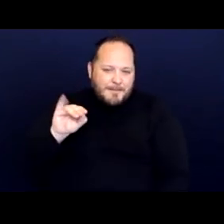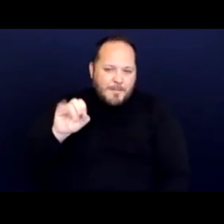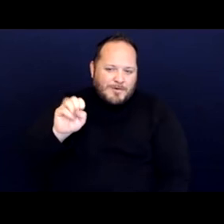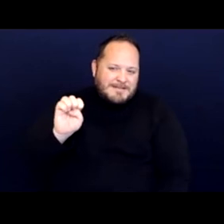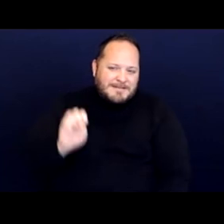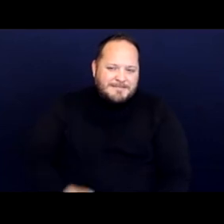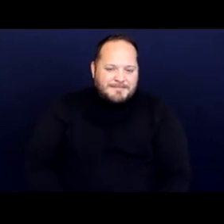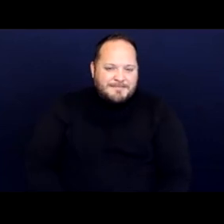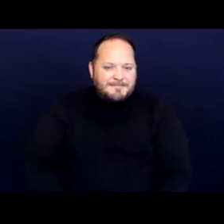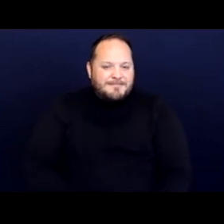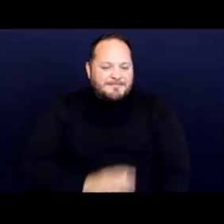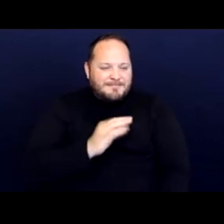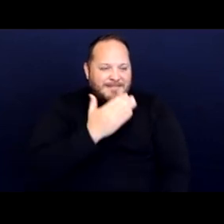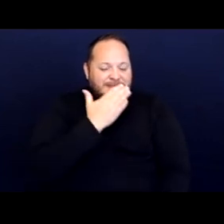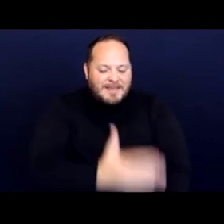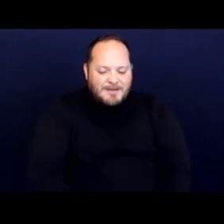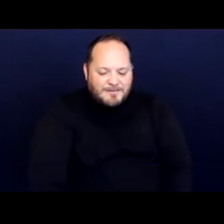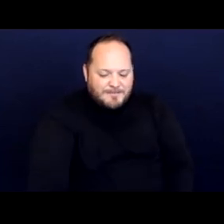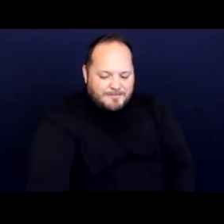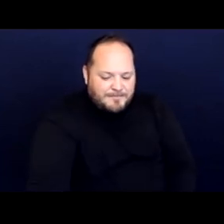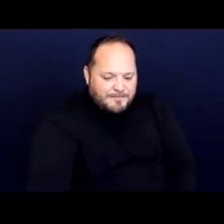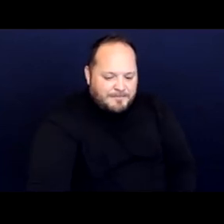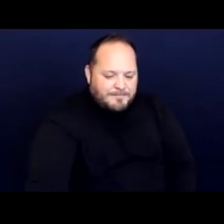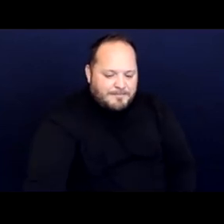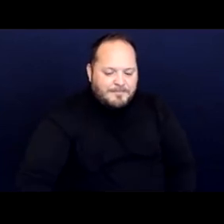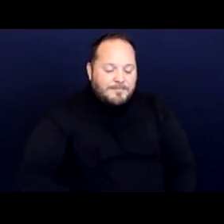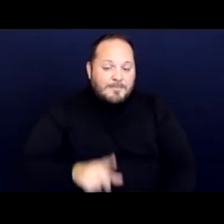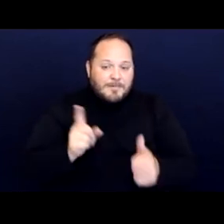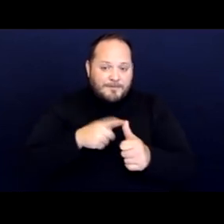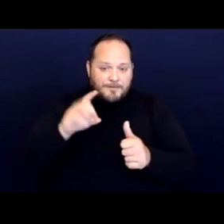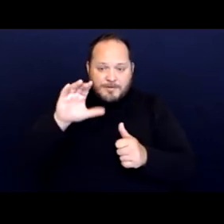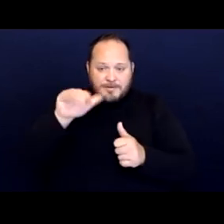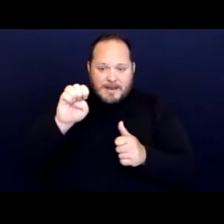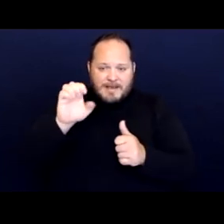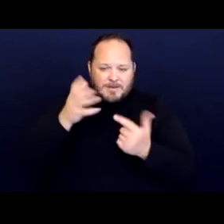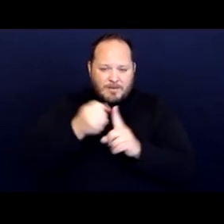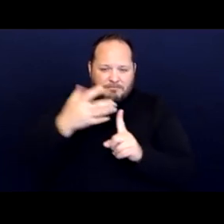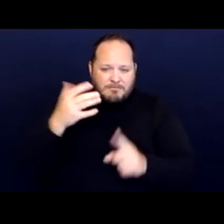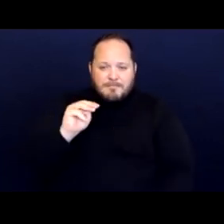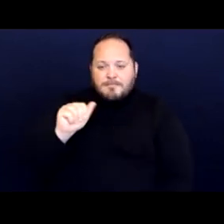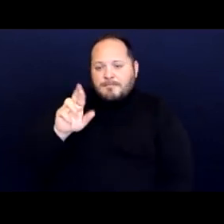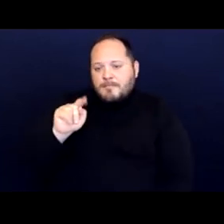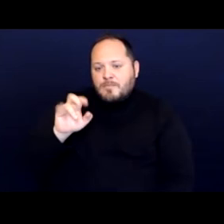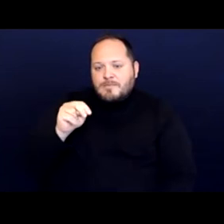So the first case we're going to look at more in depth is Martin V Boise. It's an eighth amendment challenge